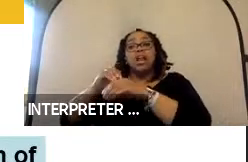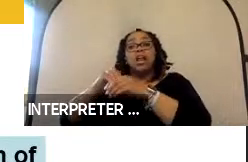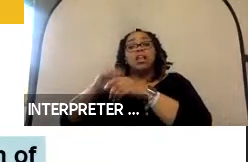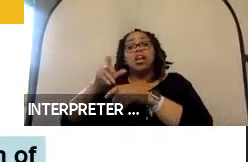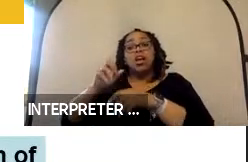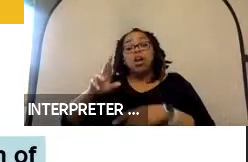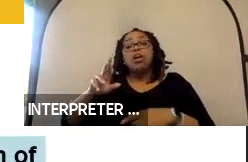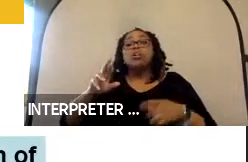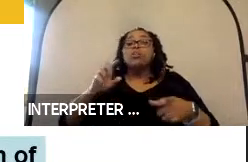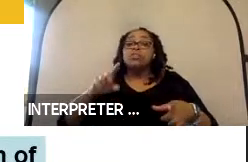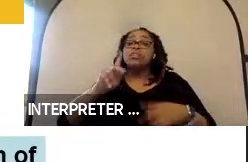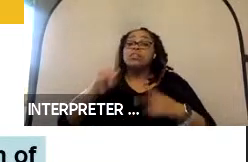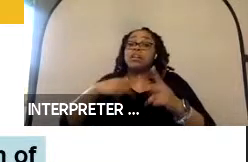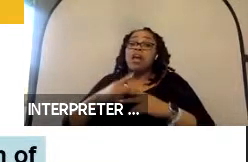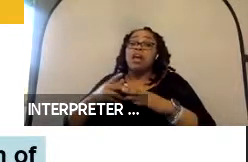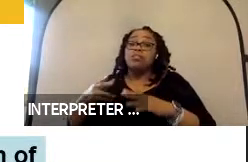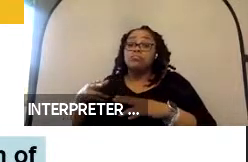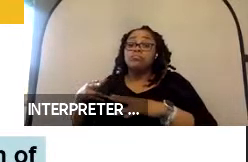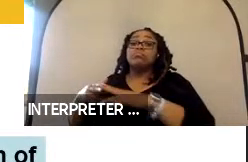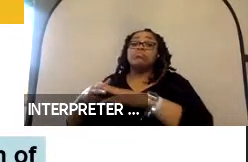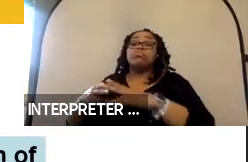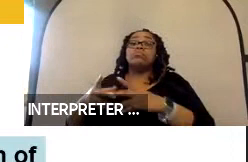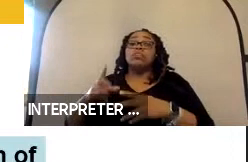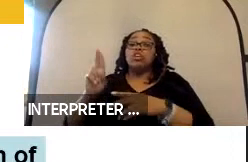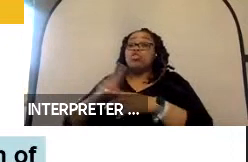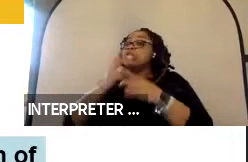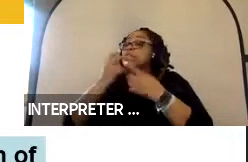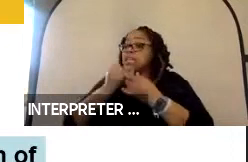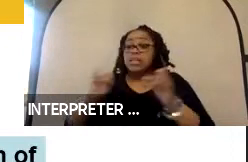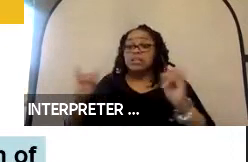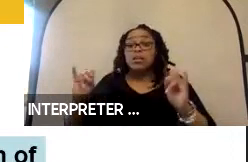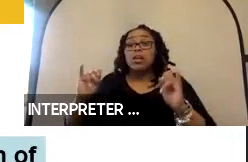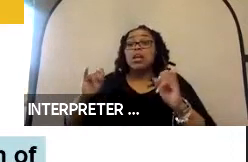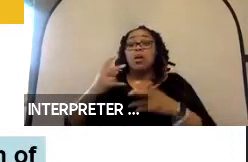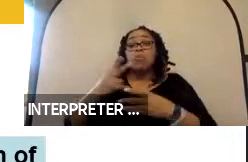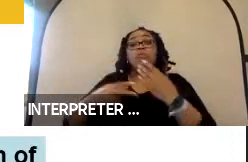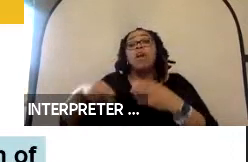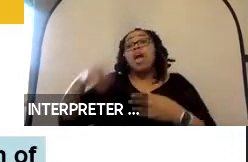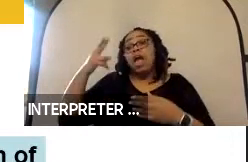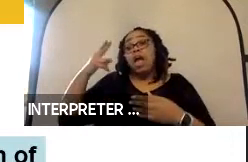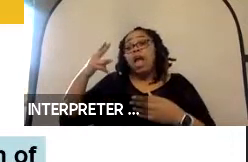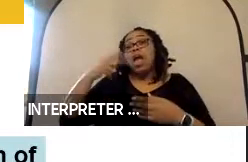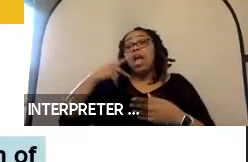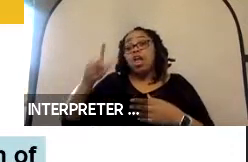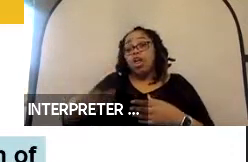this type of docking station can be used independently in both high and low speed severity crashes,